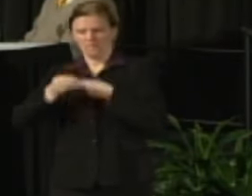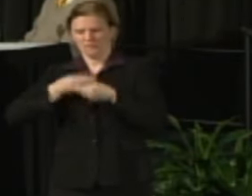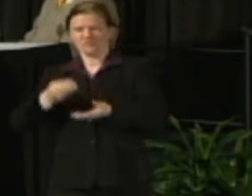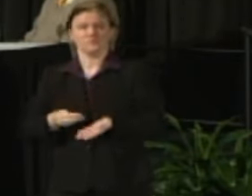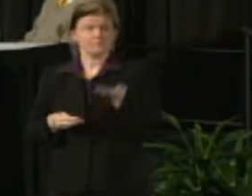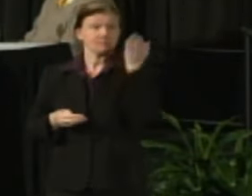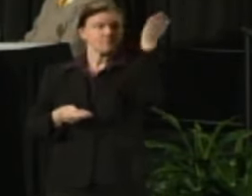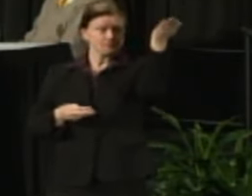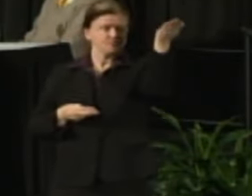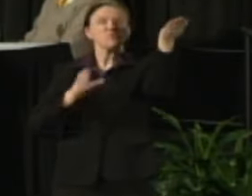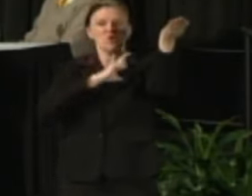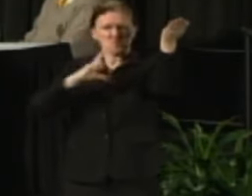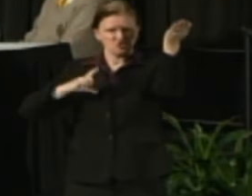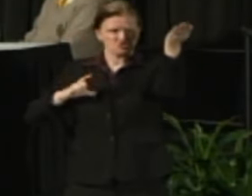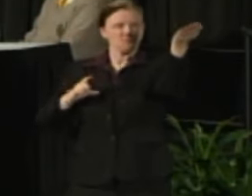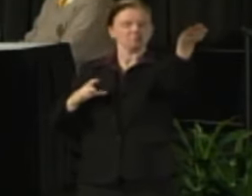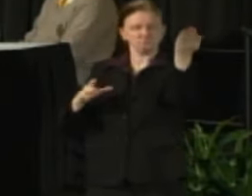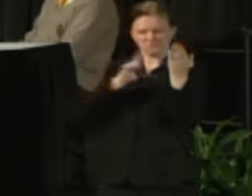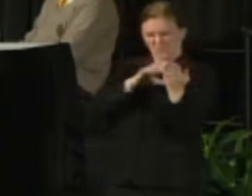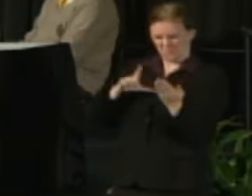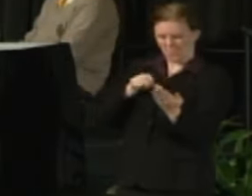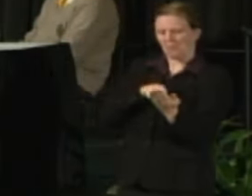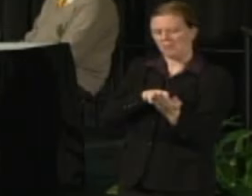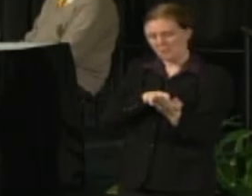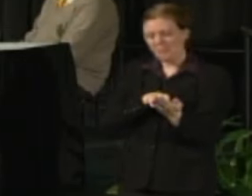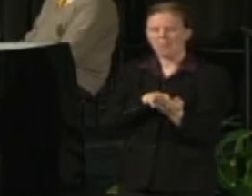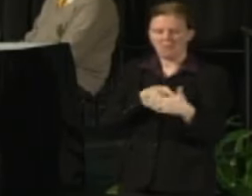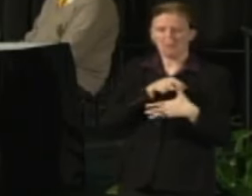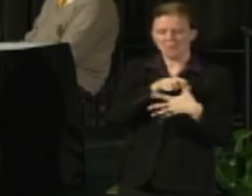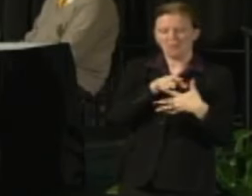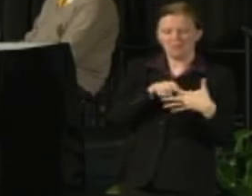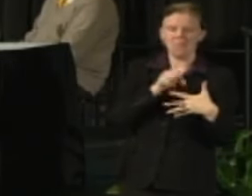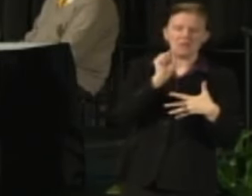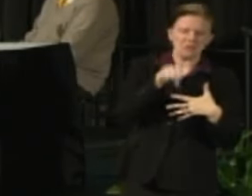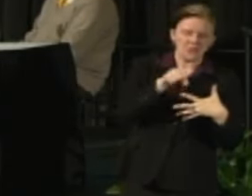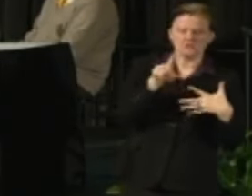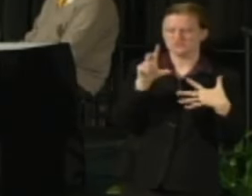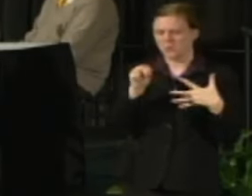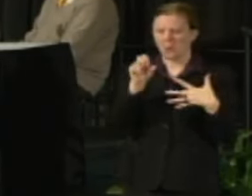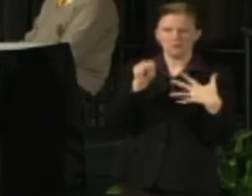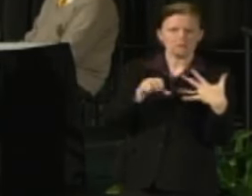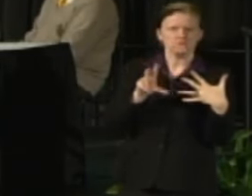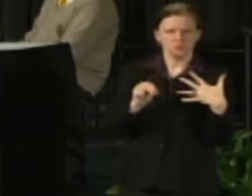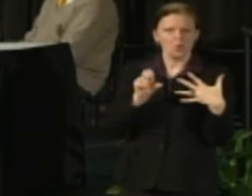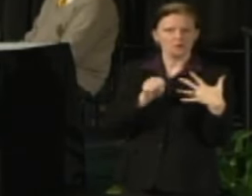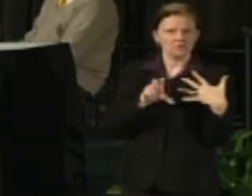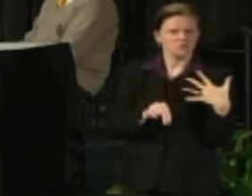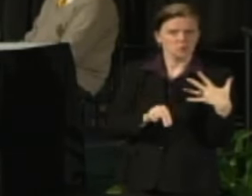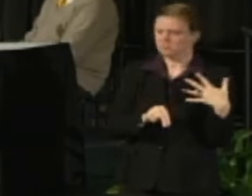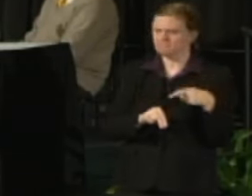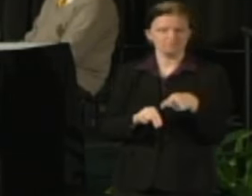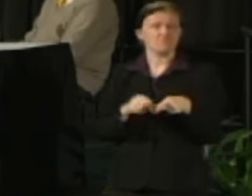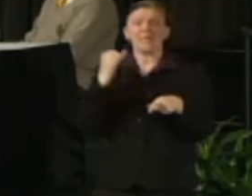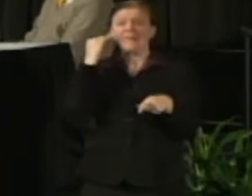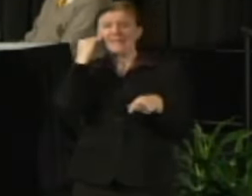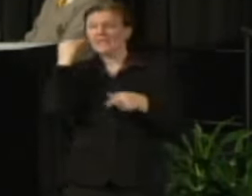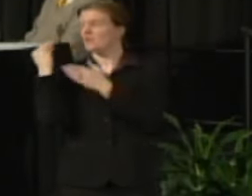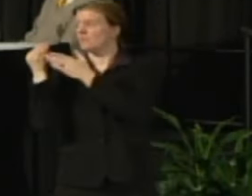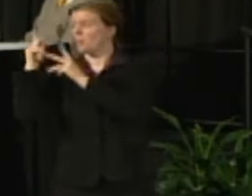through to the legislature and it ultimately is passed for non-GPR, non-state funded projects. They would no longer be subject to the enumeration process.